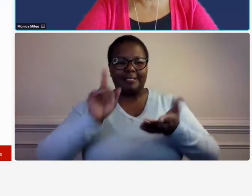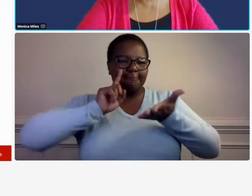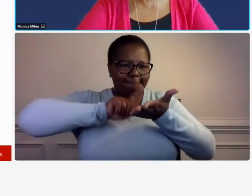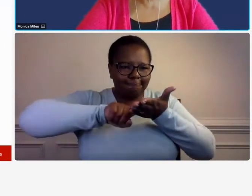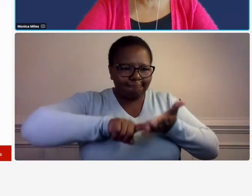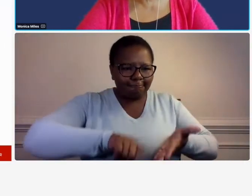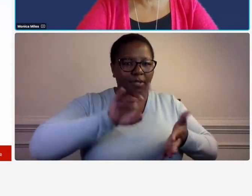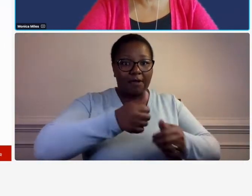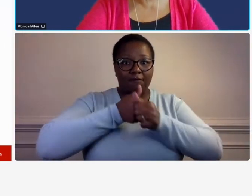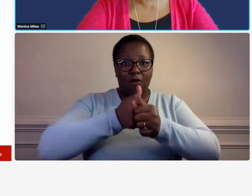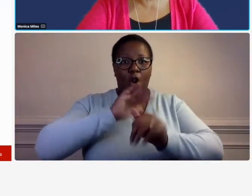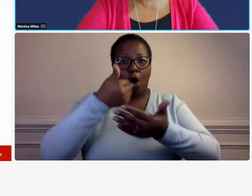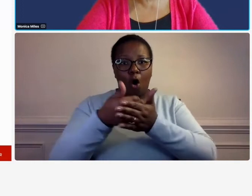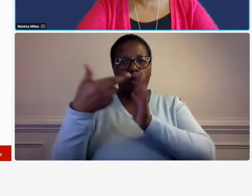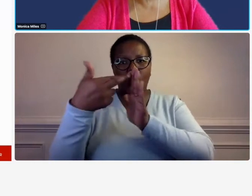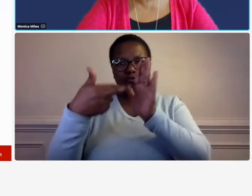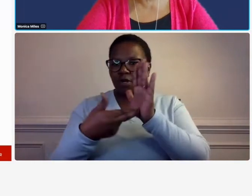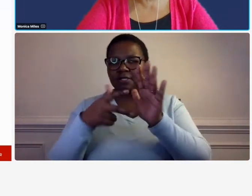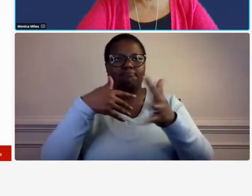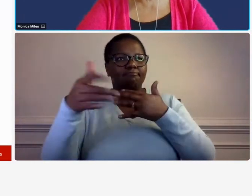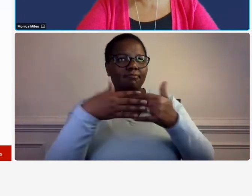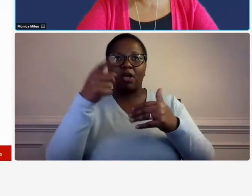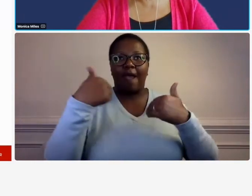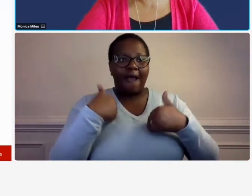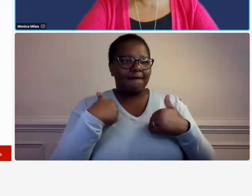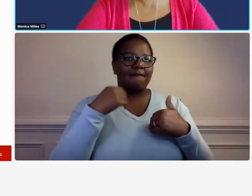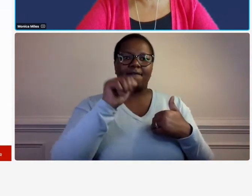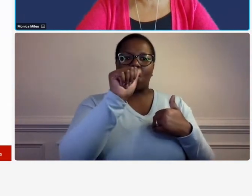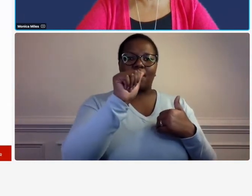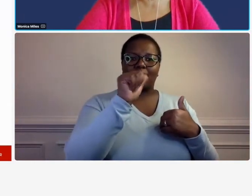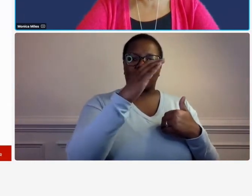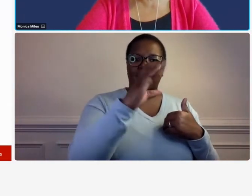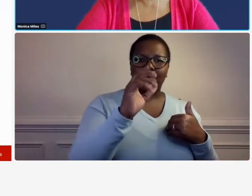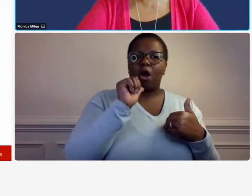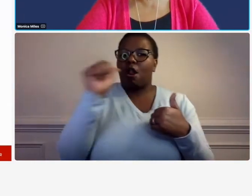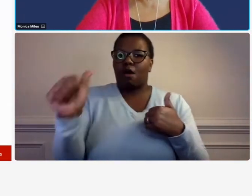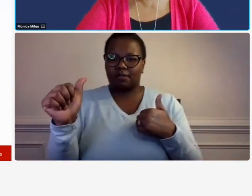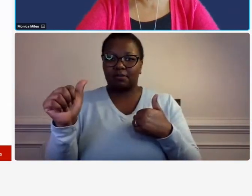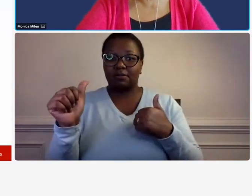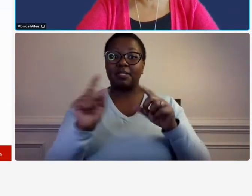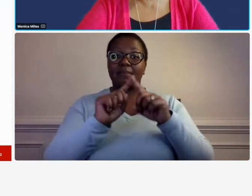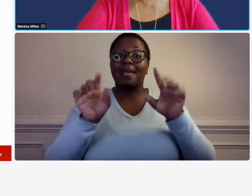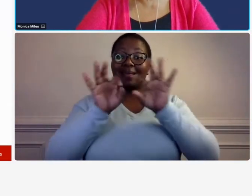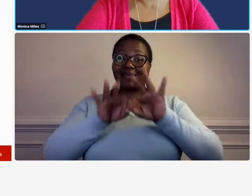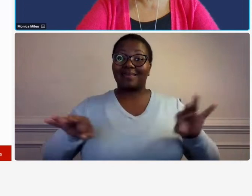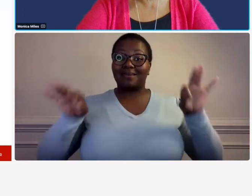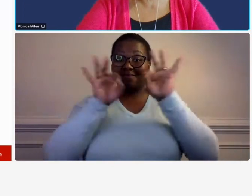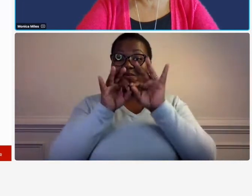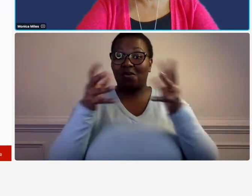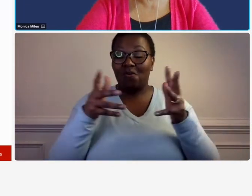the regulations whether you're audited or not but one key thing is once you are able to be audited